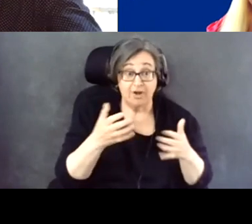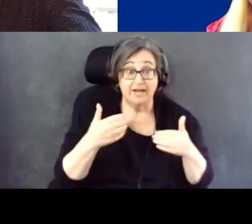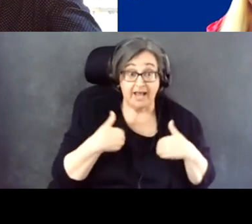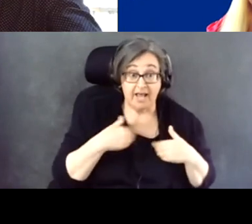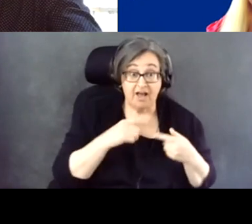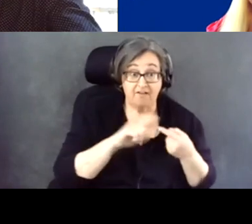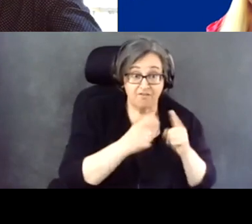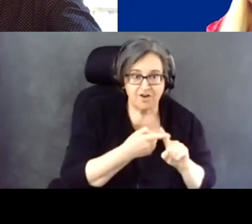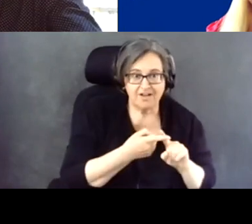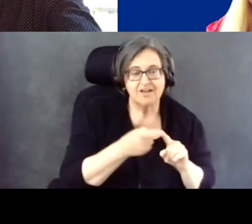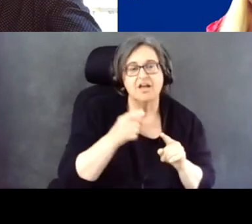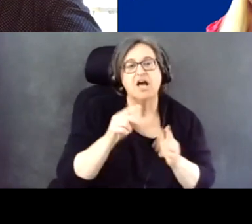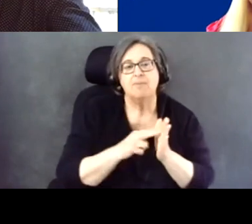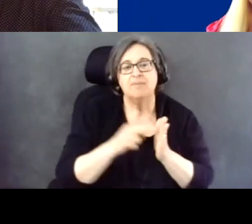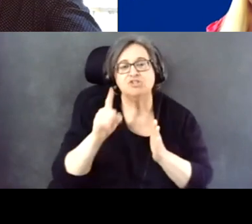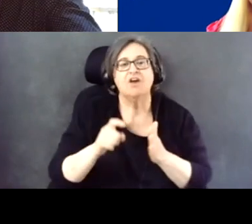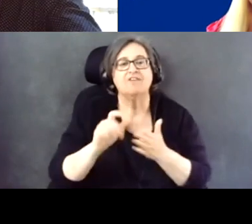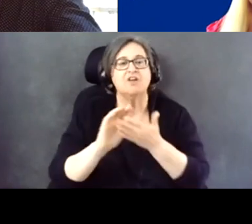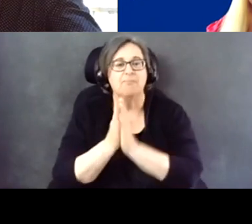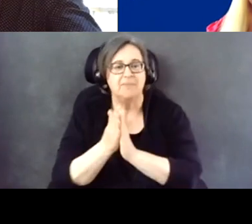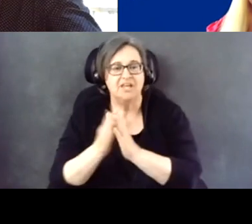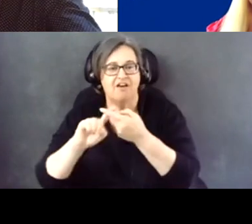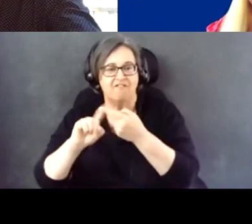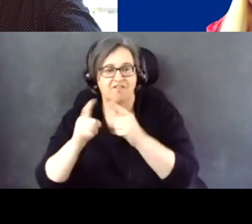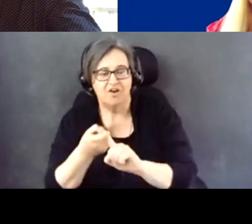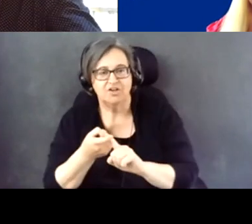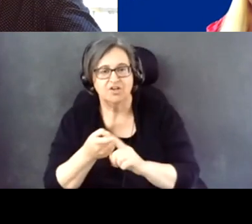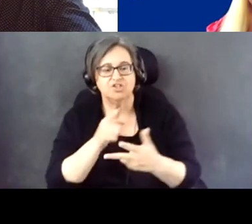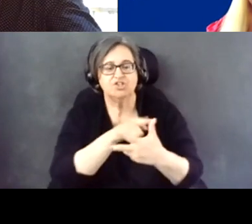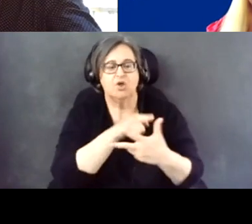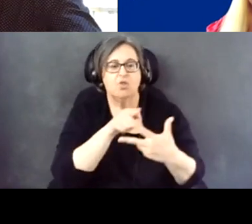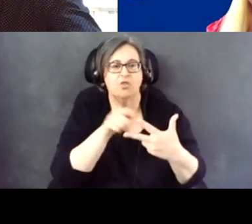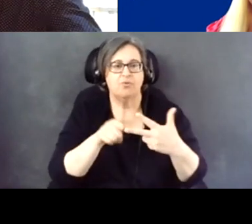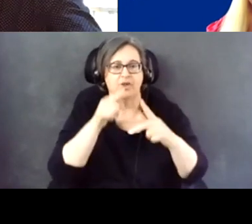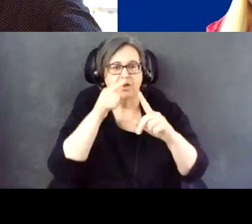So there are 3 points I want to impart in terms of what is so important about coalition.